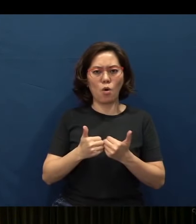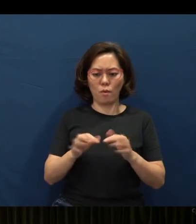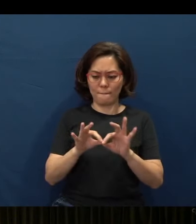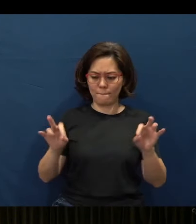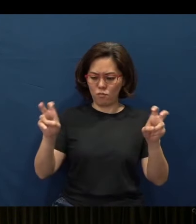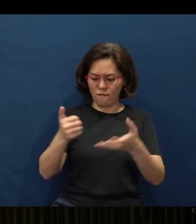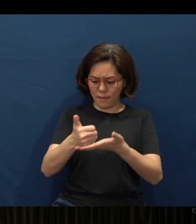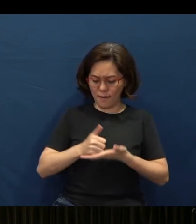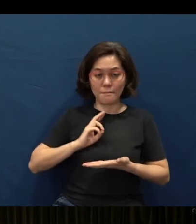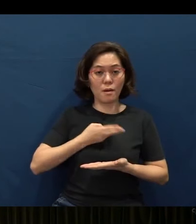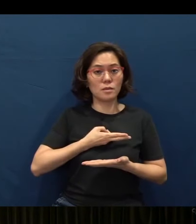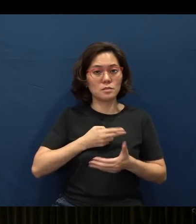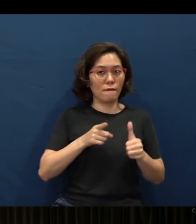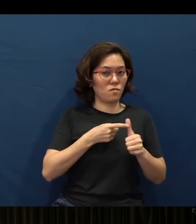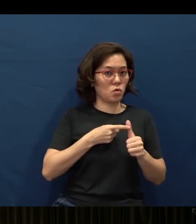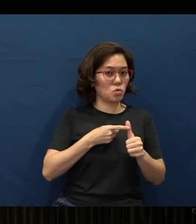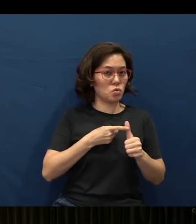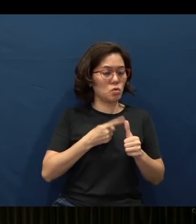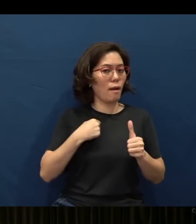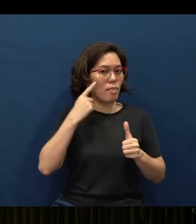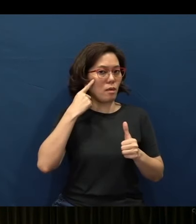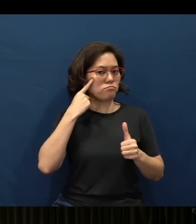Okay, and the first thing I think I can pick up from here,